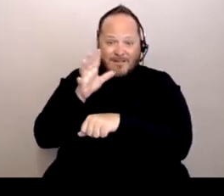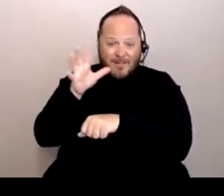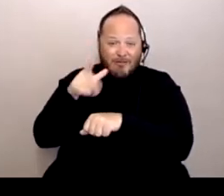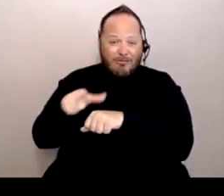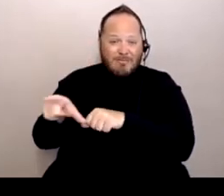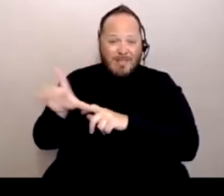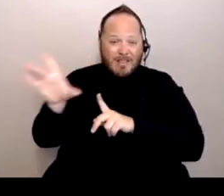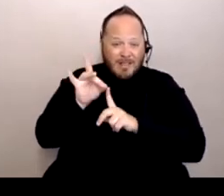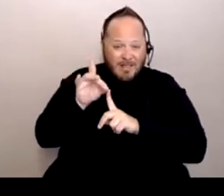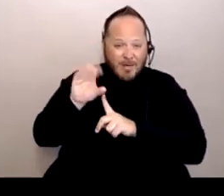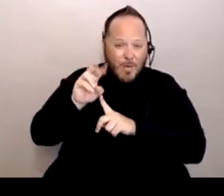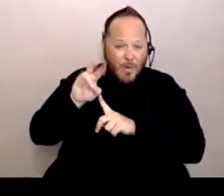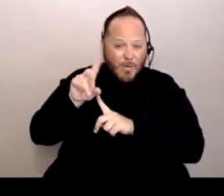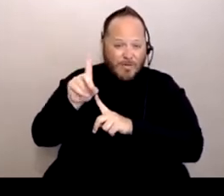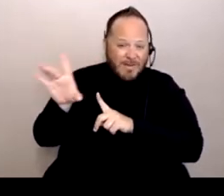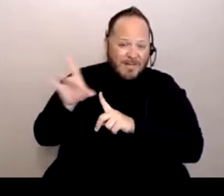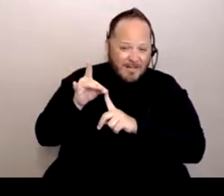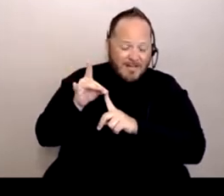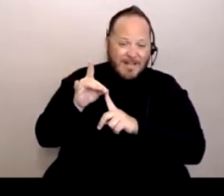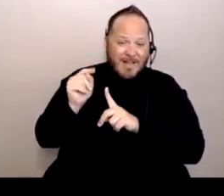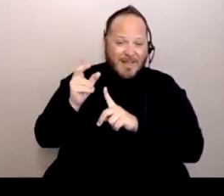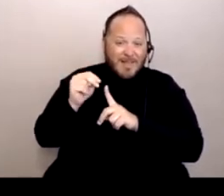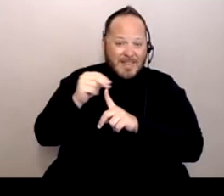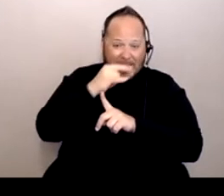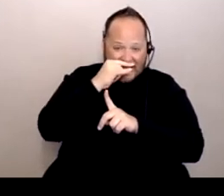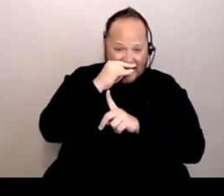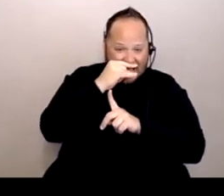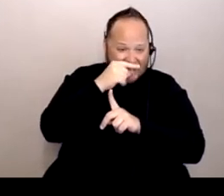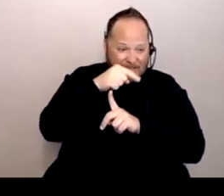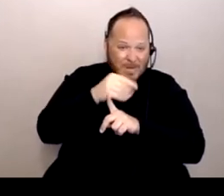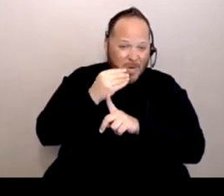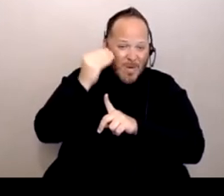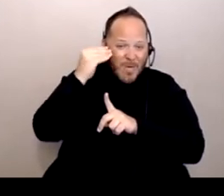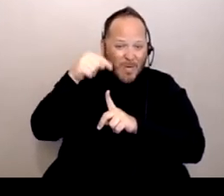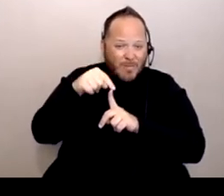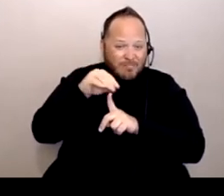And as we all know, young people, it's hard to separate them from their friends.